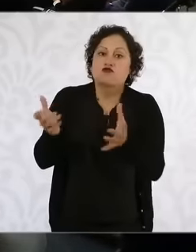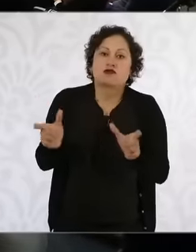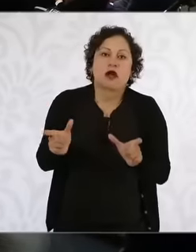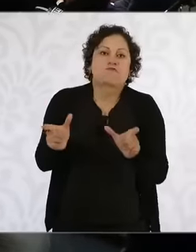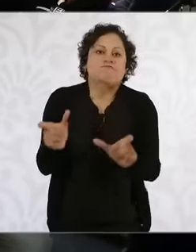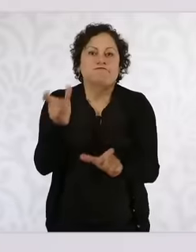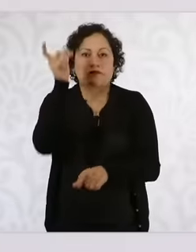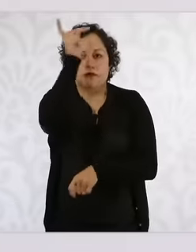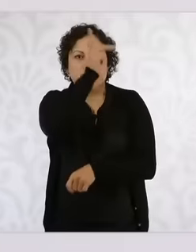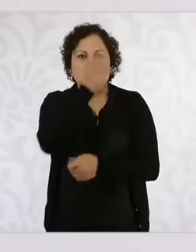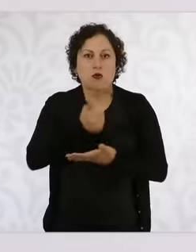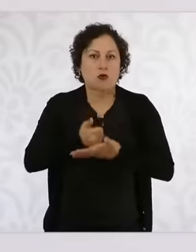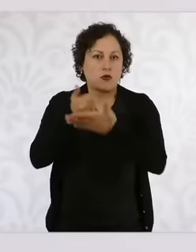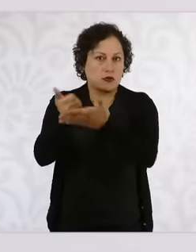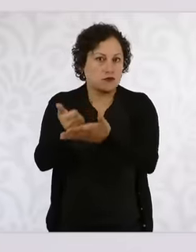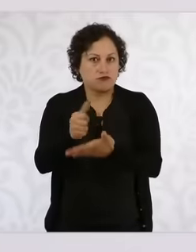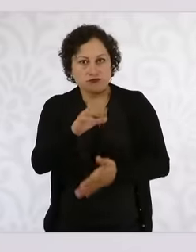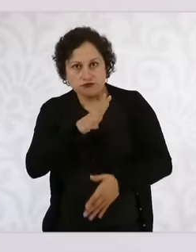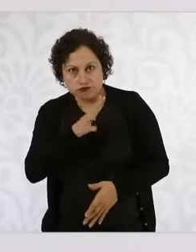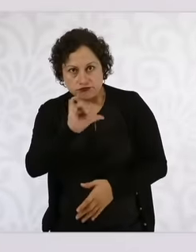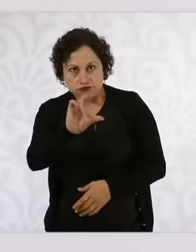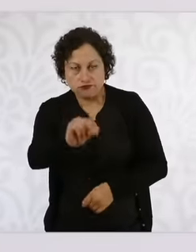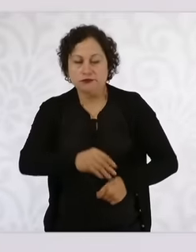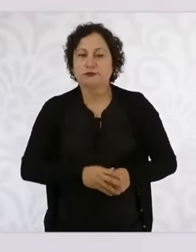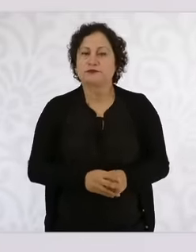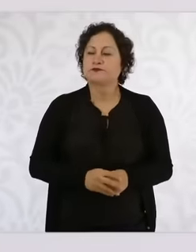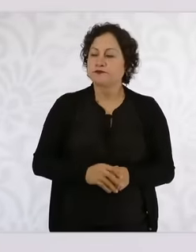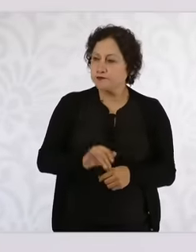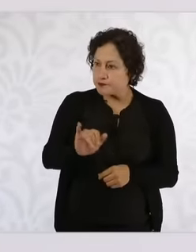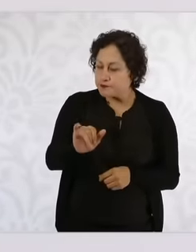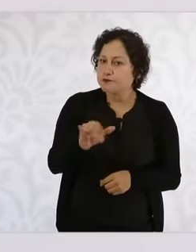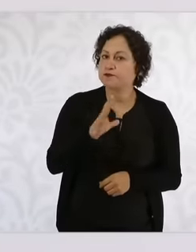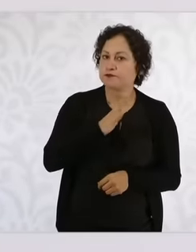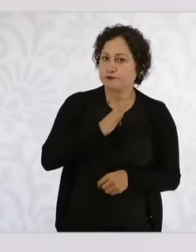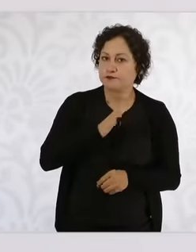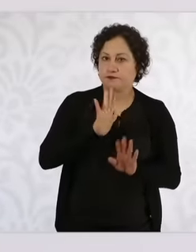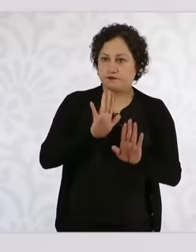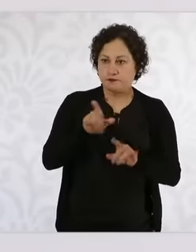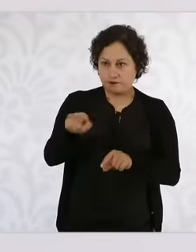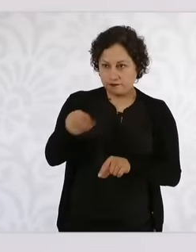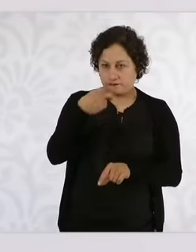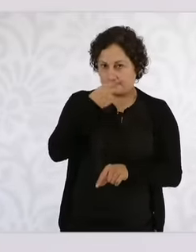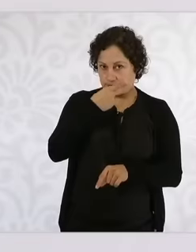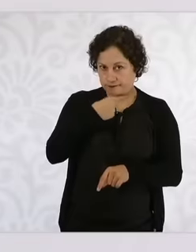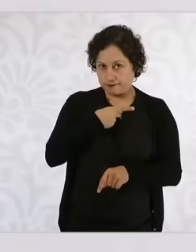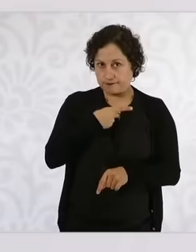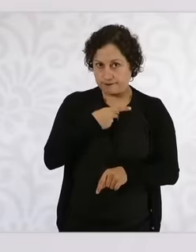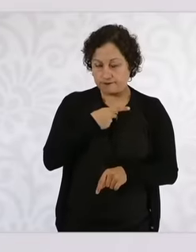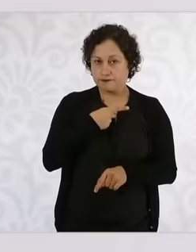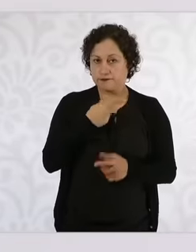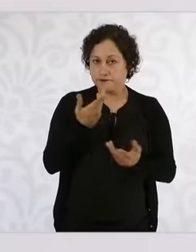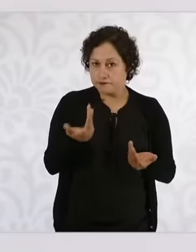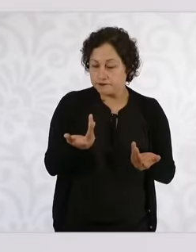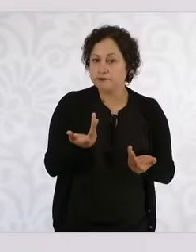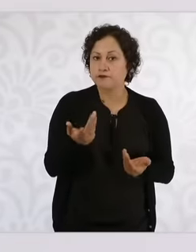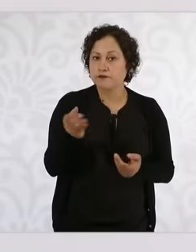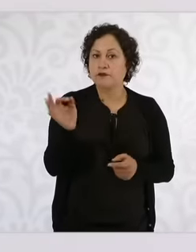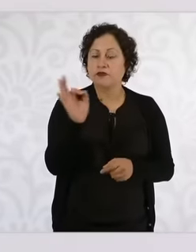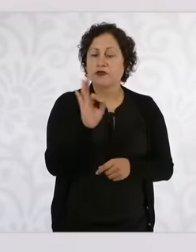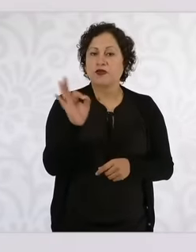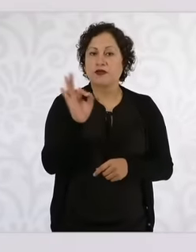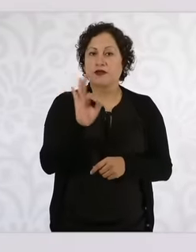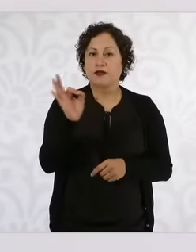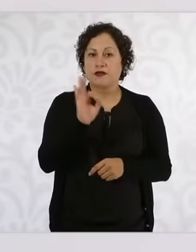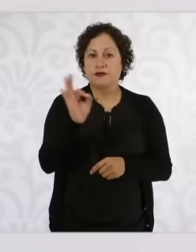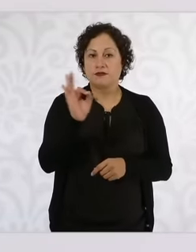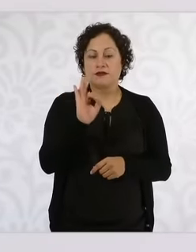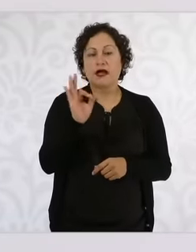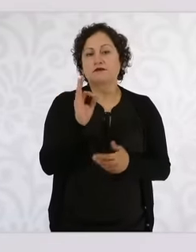contemplated I believe that in this case that you mention I say it may be due to an apology for violence